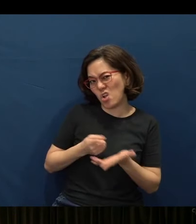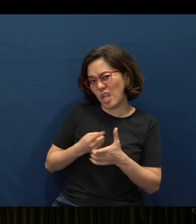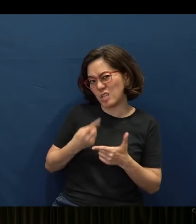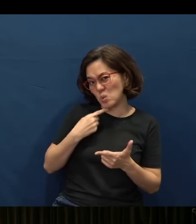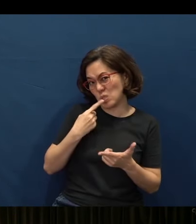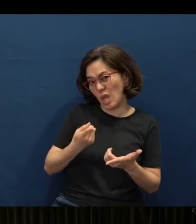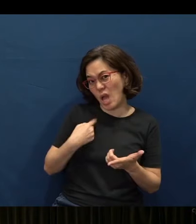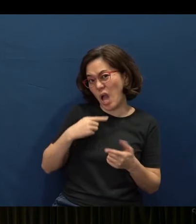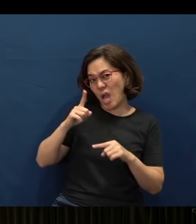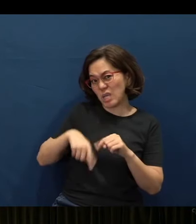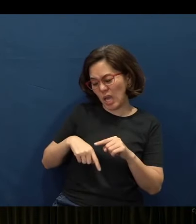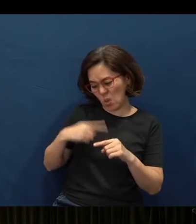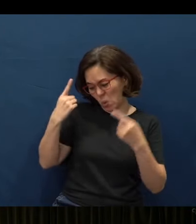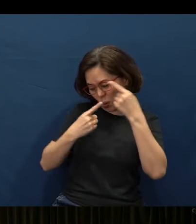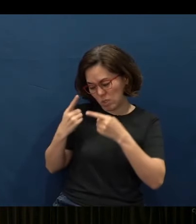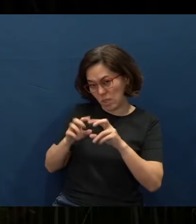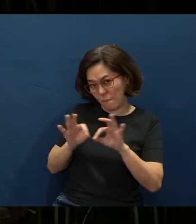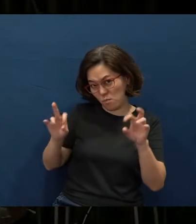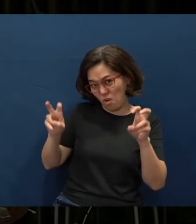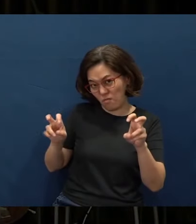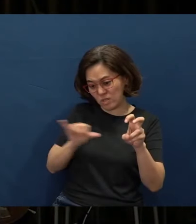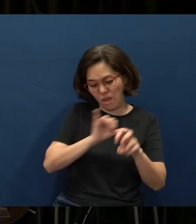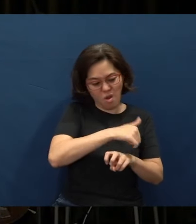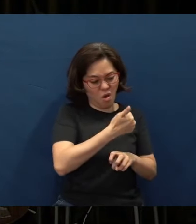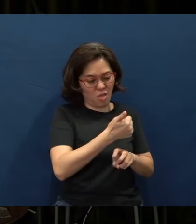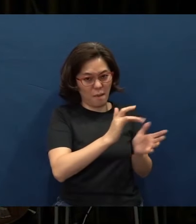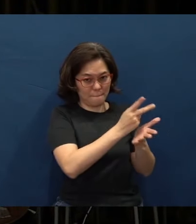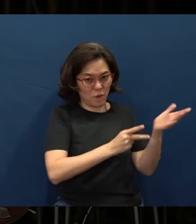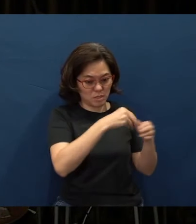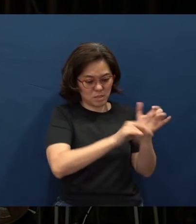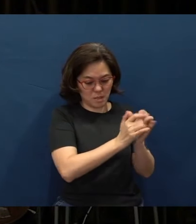I cannot treat Proverbs like I treat other parts of the Bible if it’s not a promise?